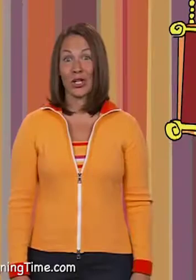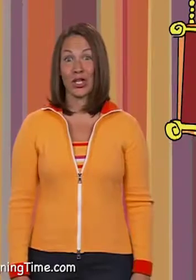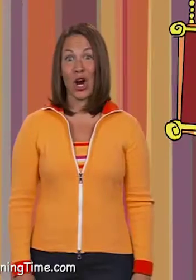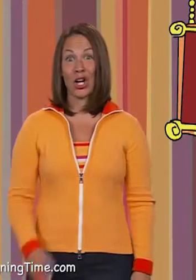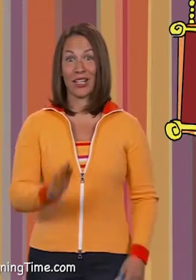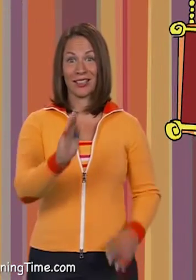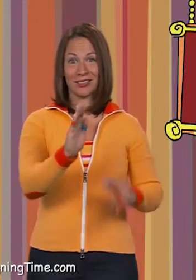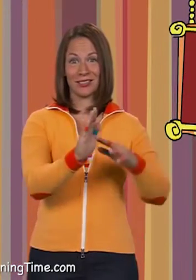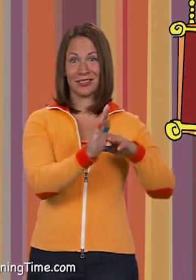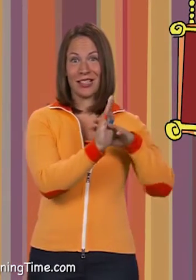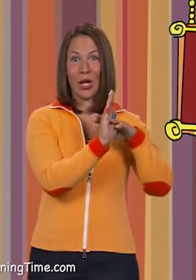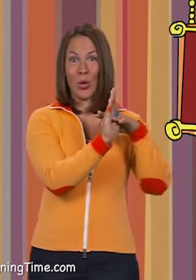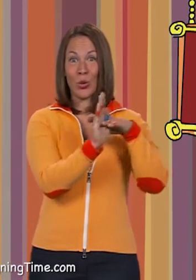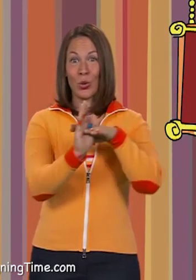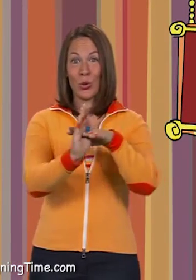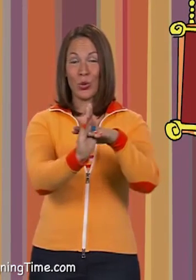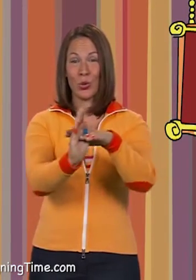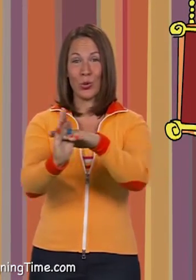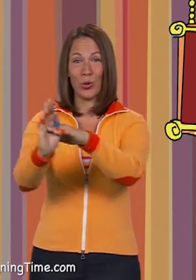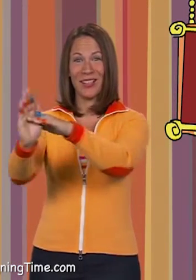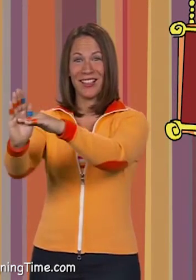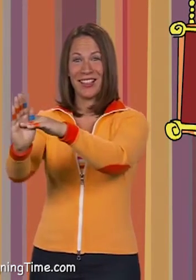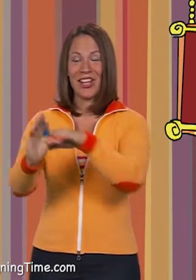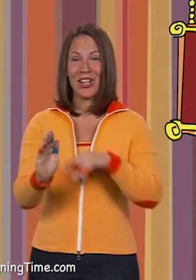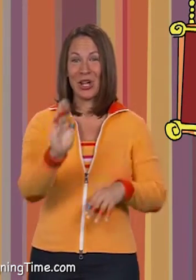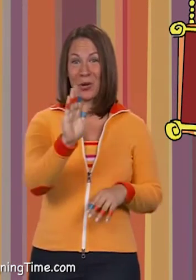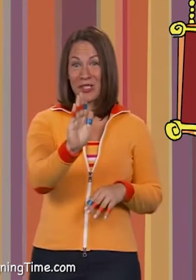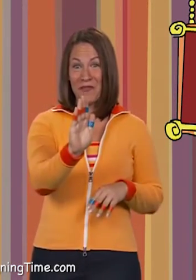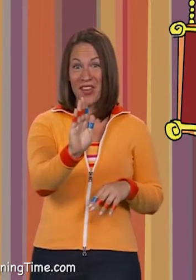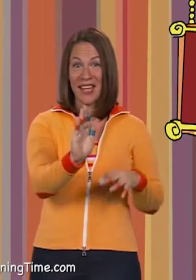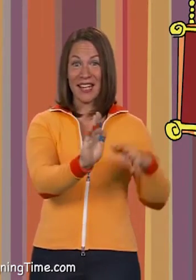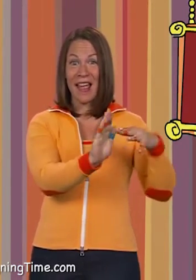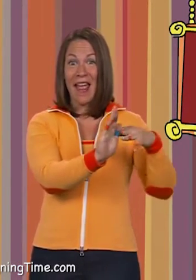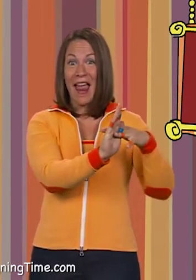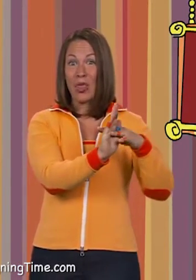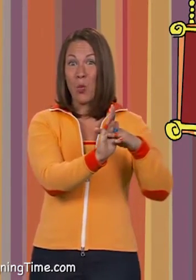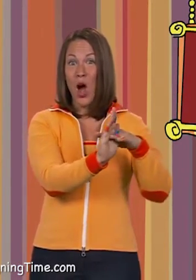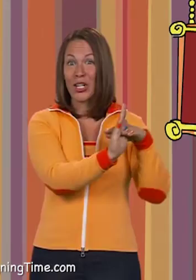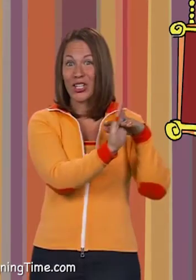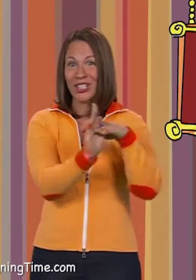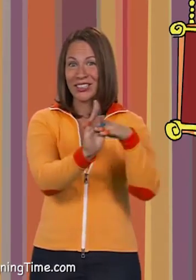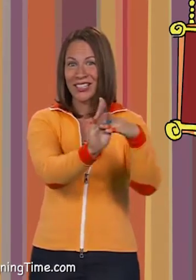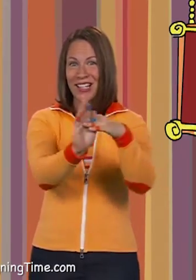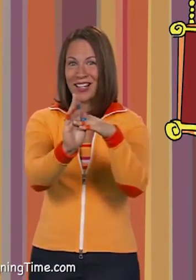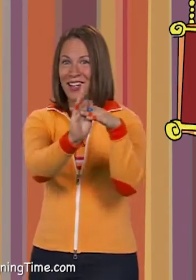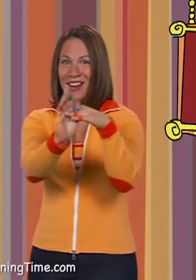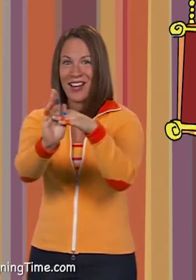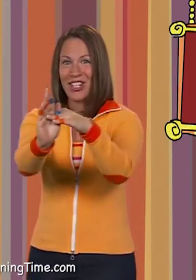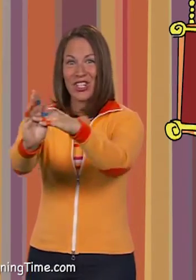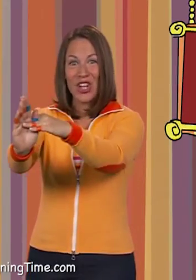Shark! Oooooo. Show his fin in the water. Shark!